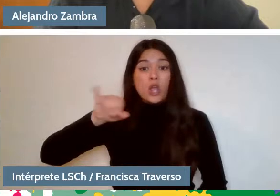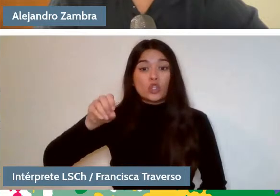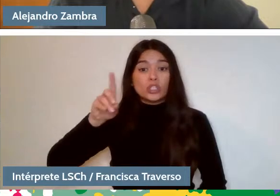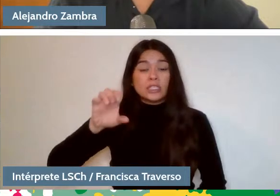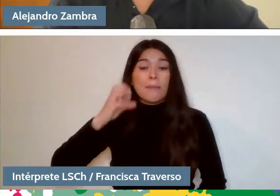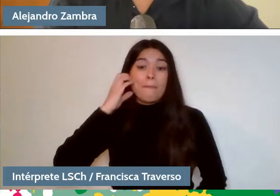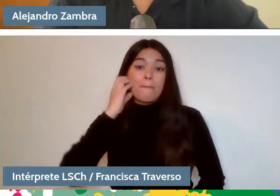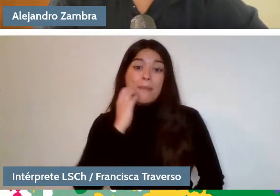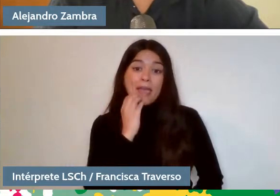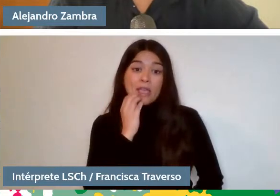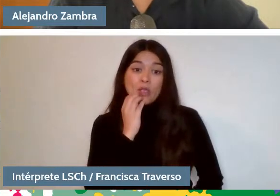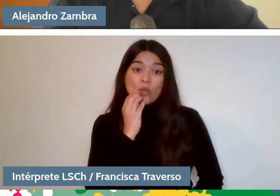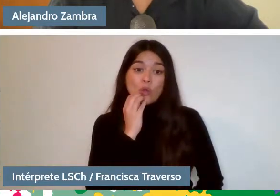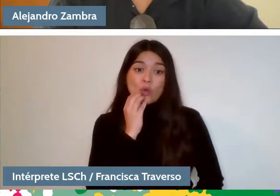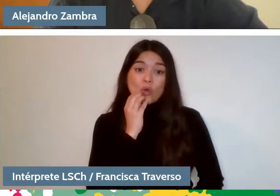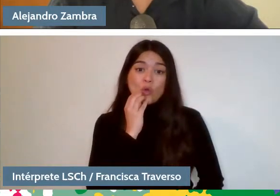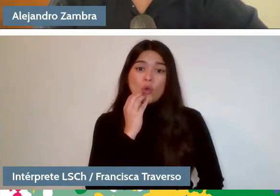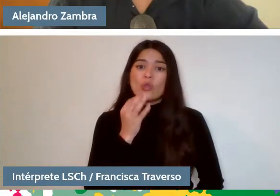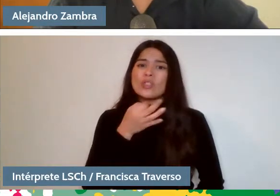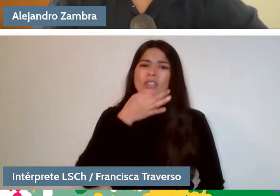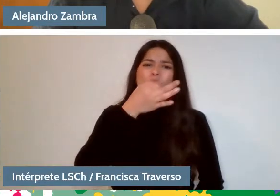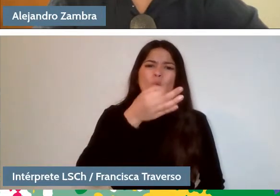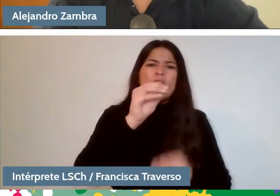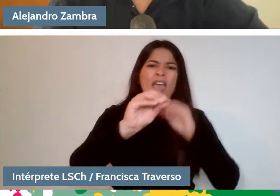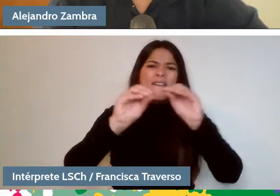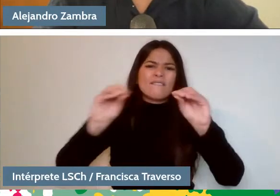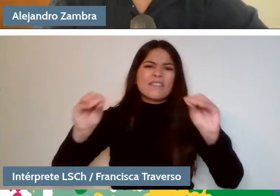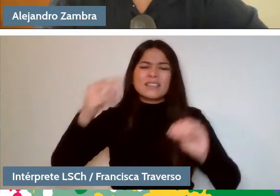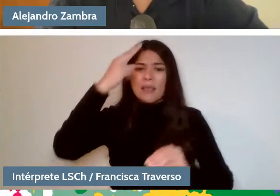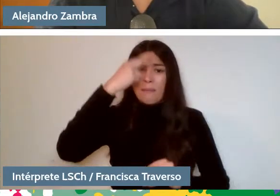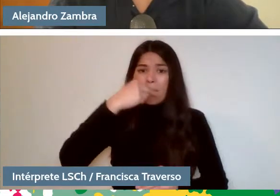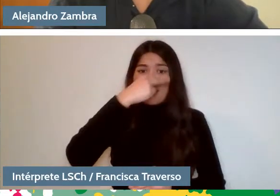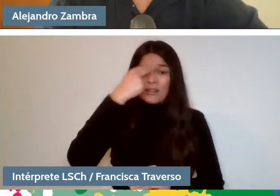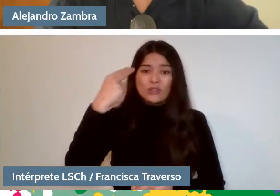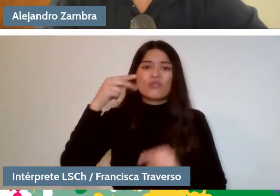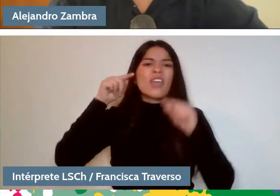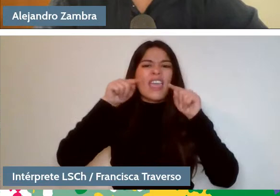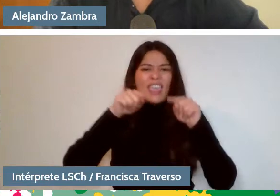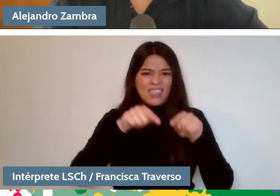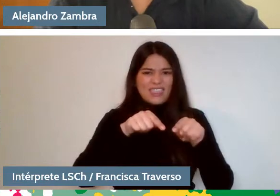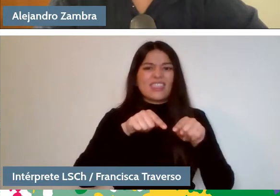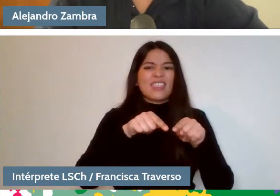so you tell your students: "In March we are going to read this book that I haven't read."